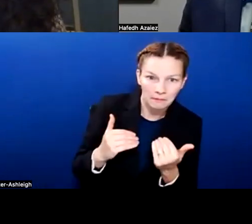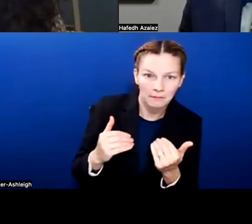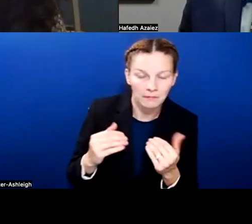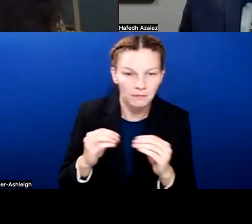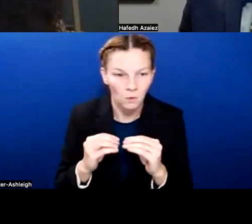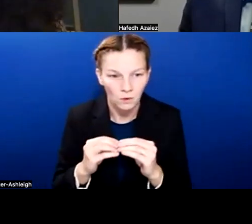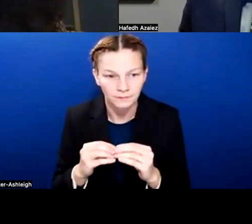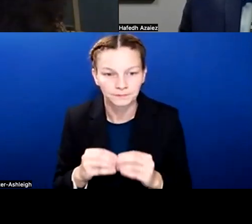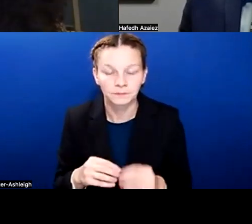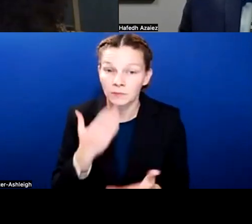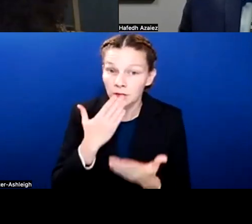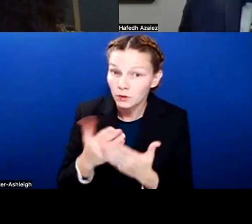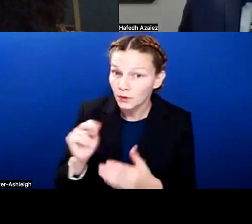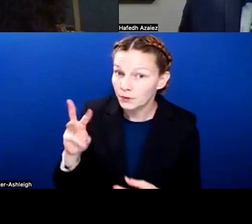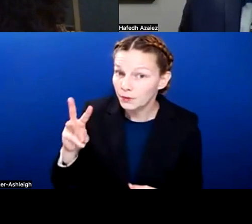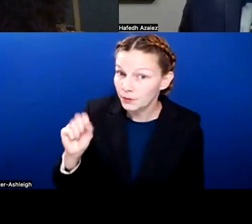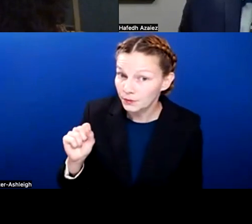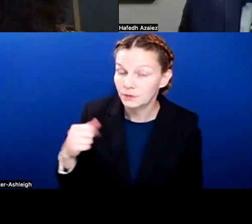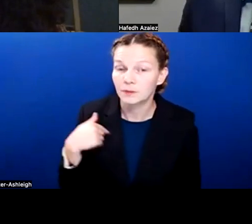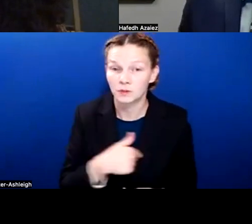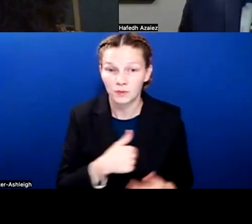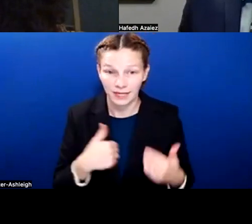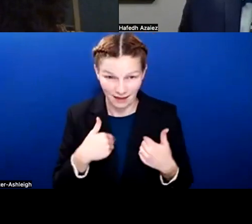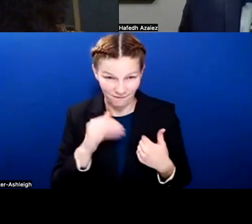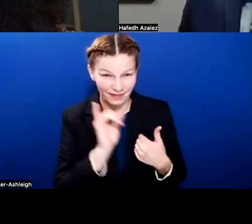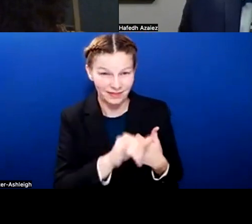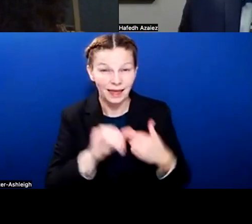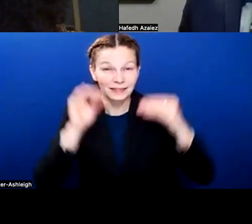as Dr. Azaiez mentioned, we had a really well attended teacher career event on Saturday.